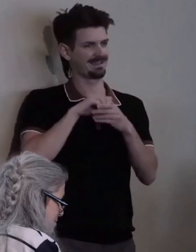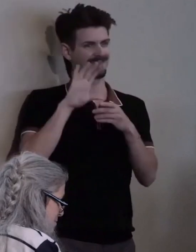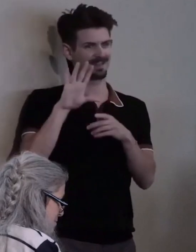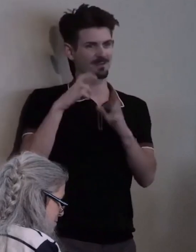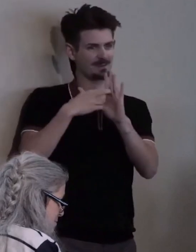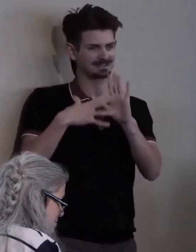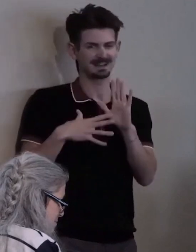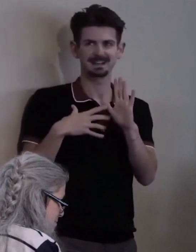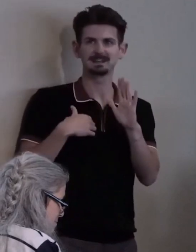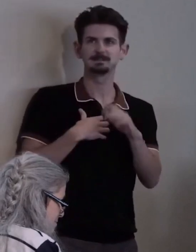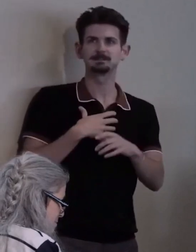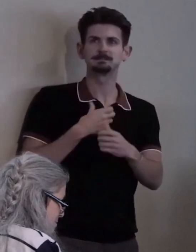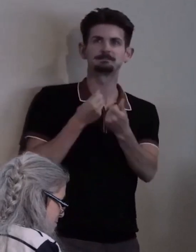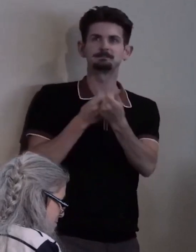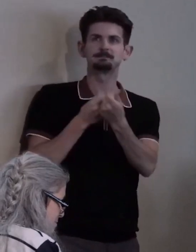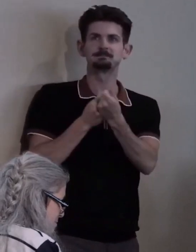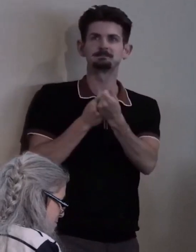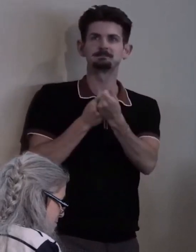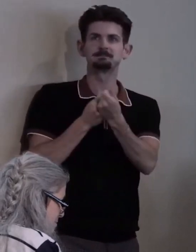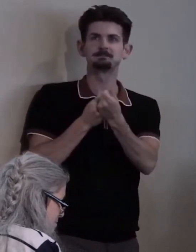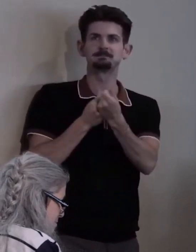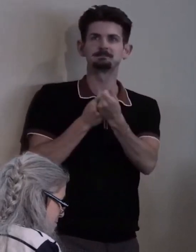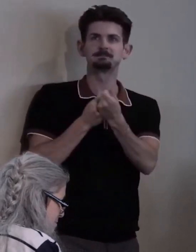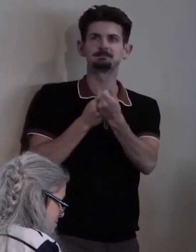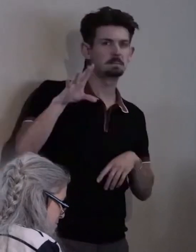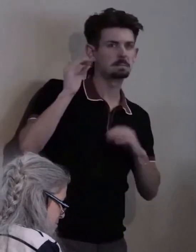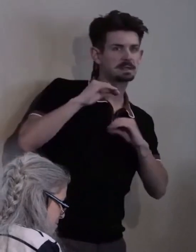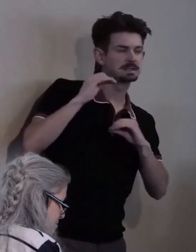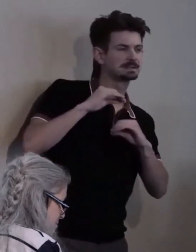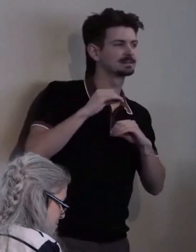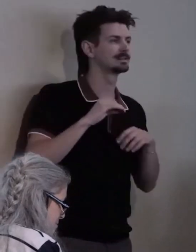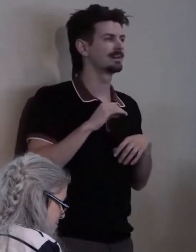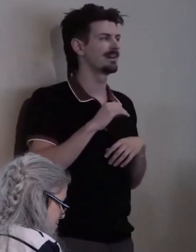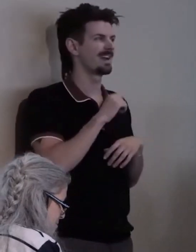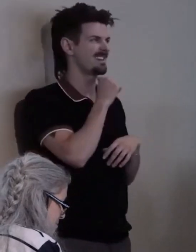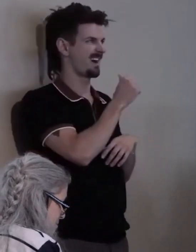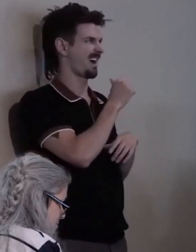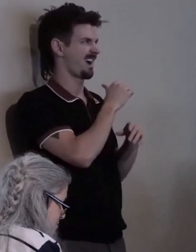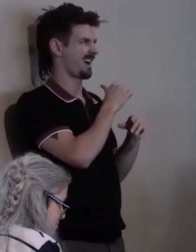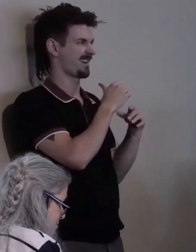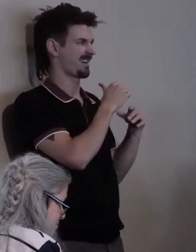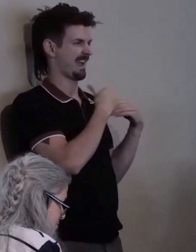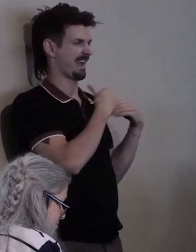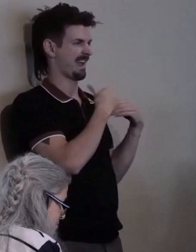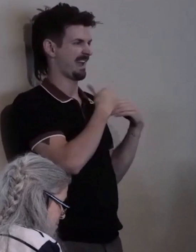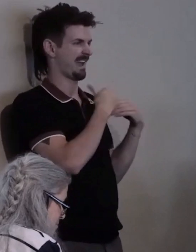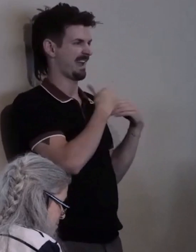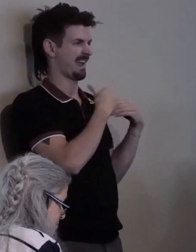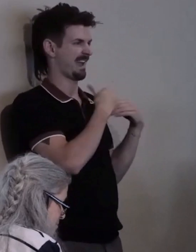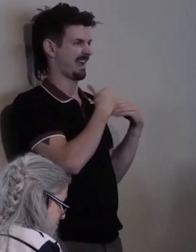unencumbered by steps and other barriers, just like everyone else.